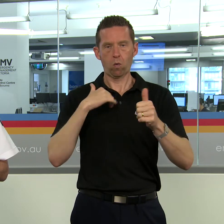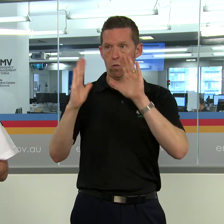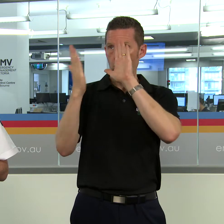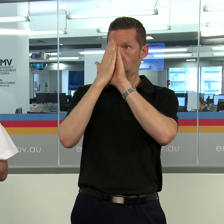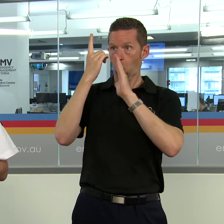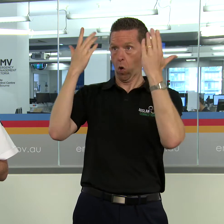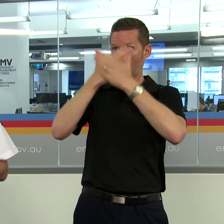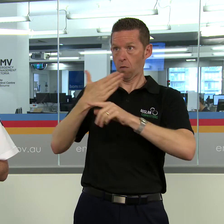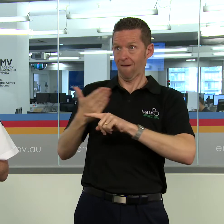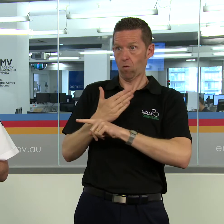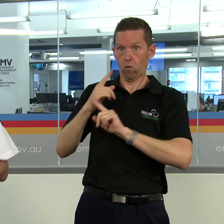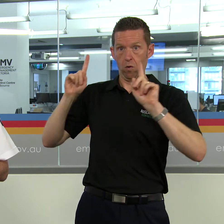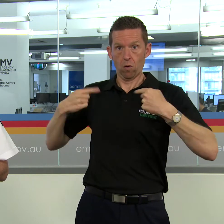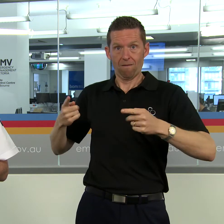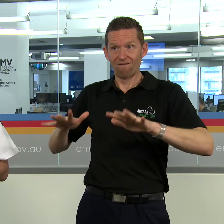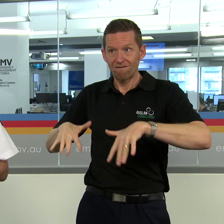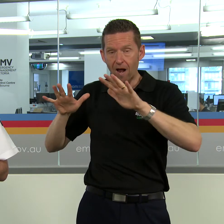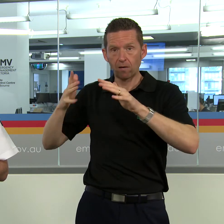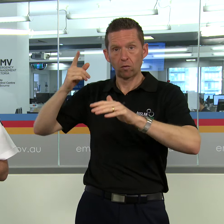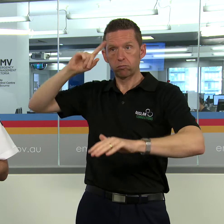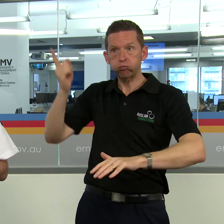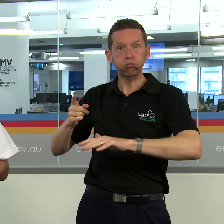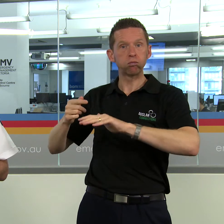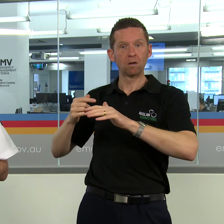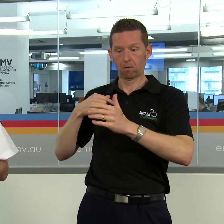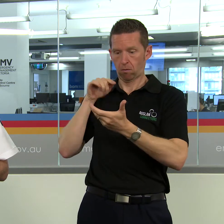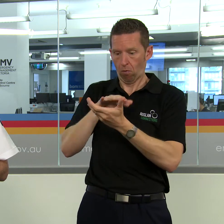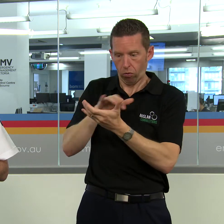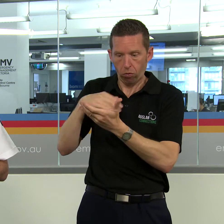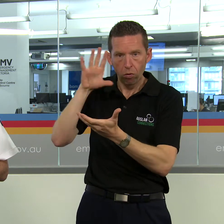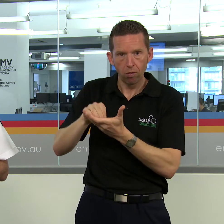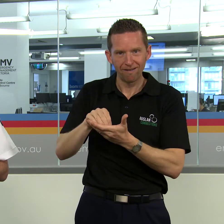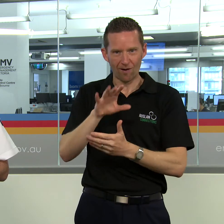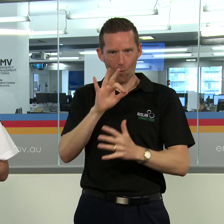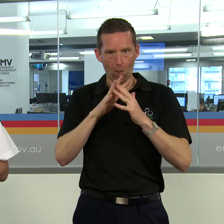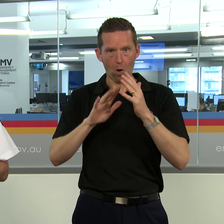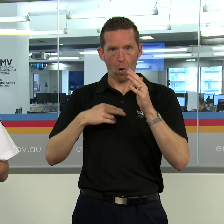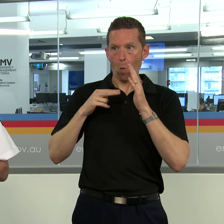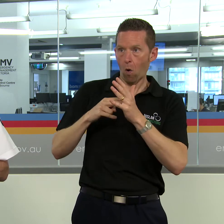It’s no good on the day of the flood. And it’s certainly not acceptable to wait for the fire to be at your front door before